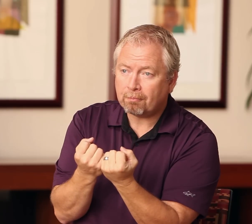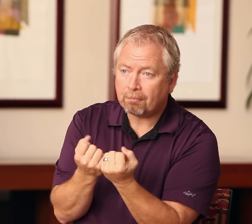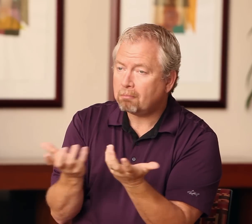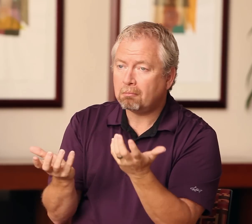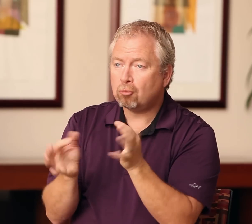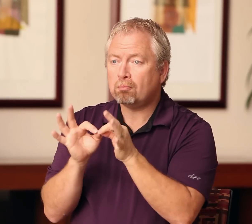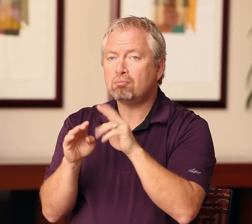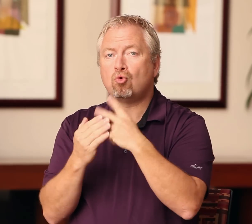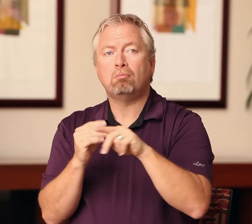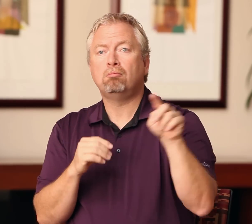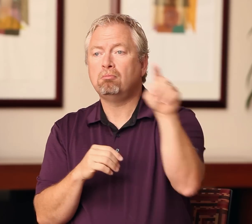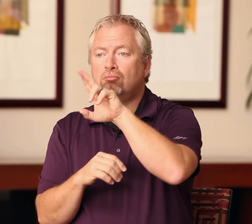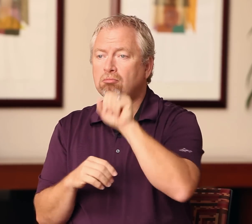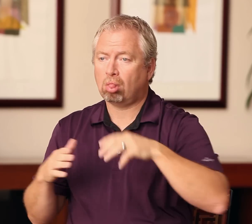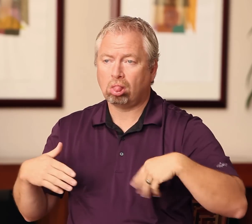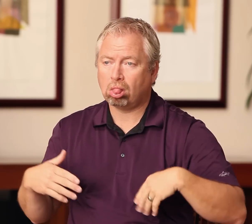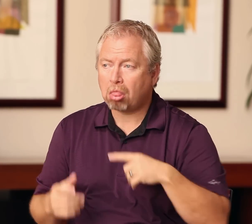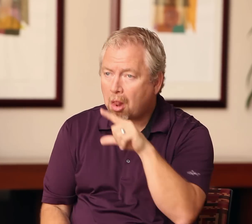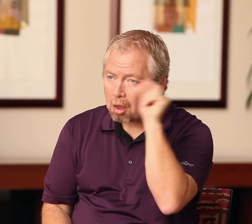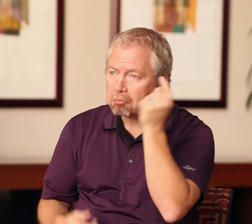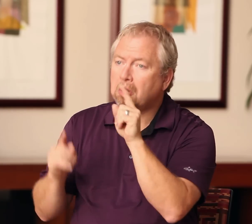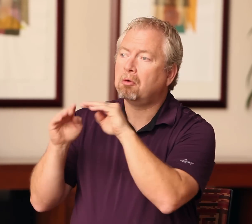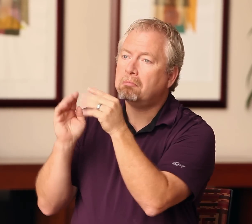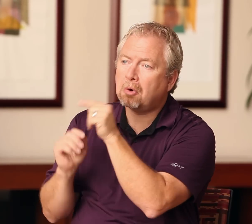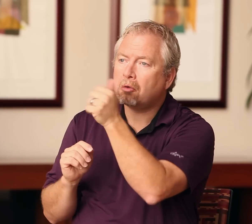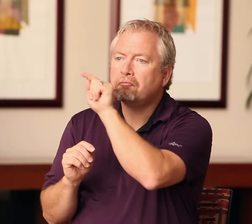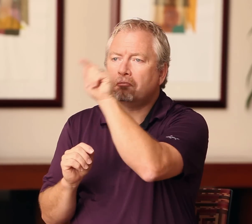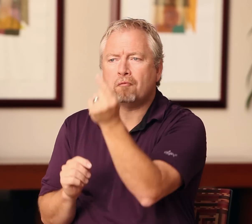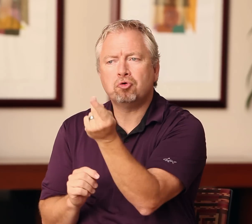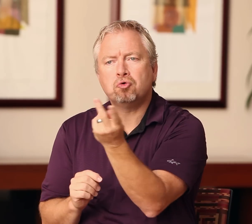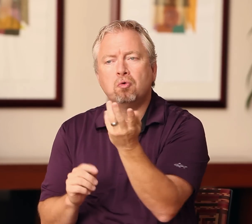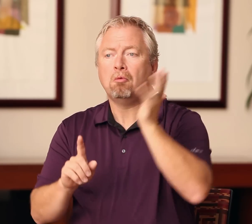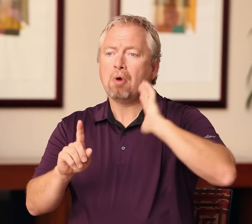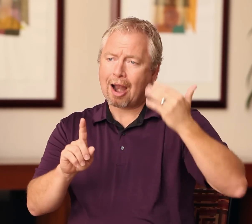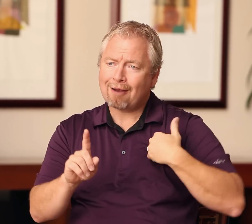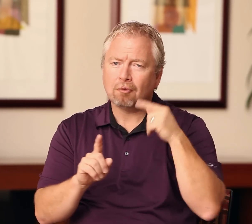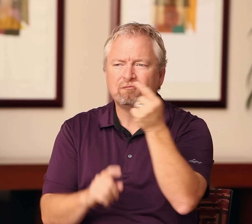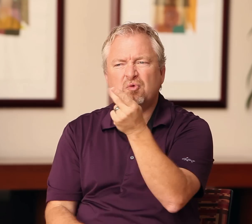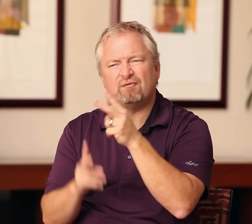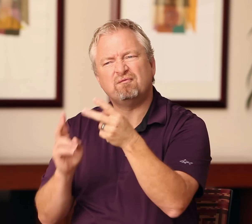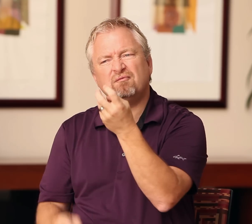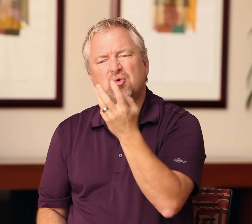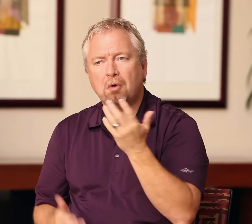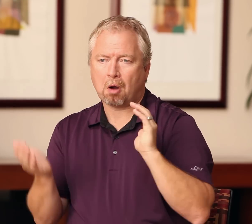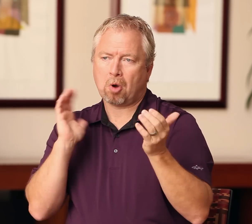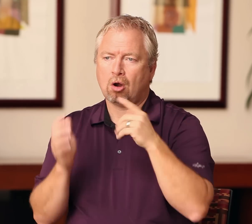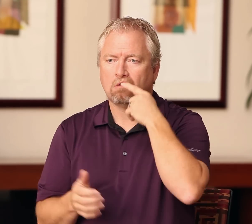while. Deaf interpreters, on the other hand, are trained through workshops. There are currently no interpreter programs